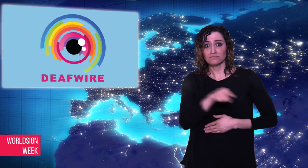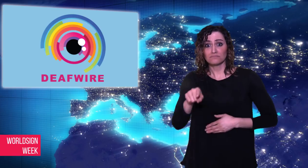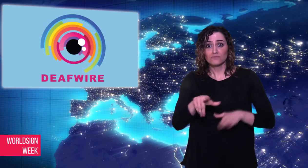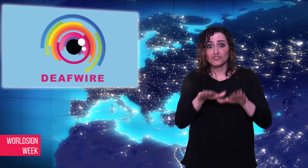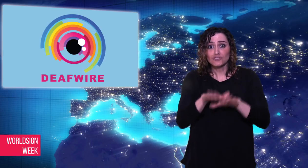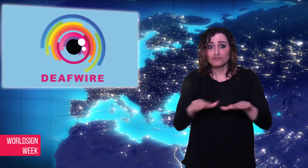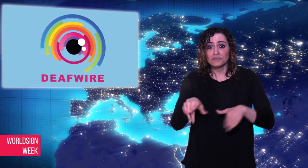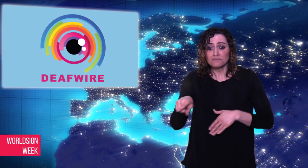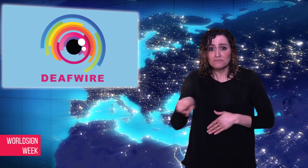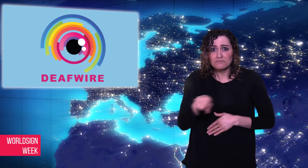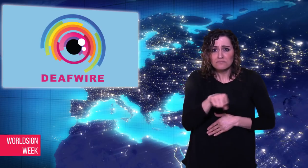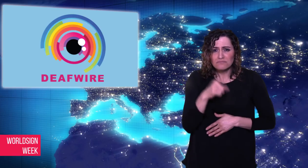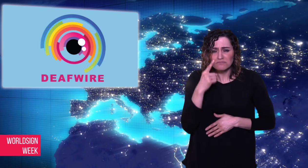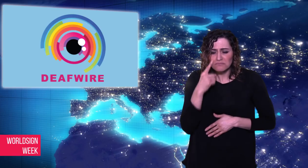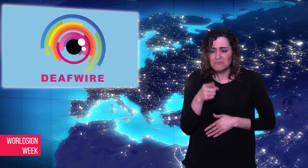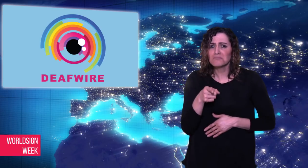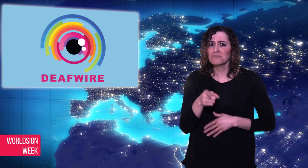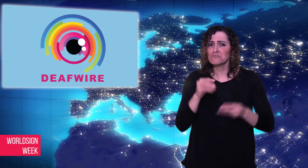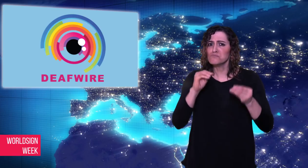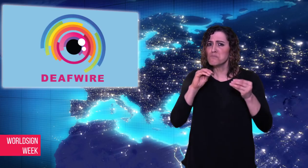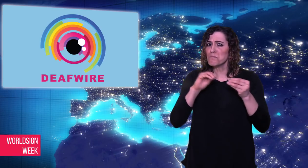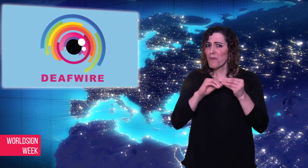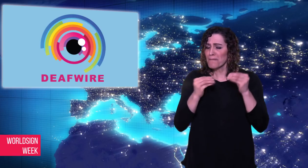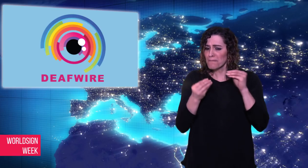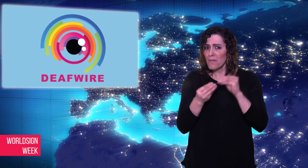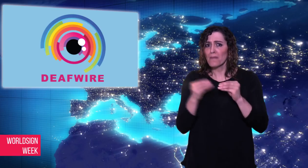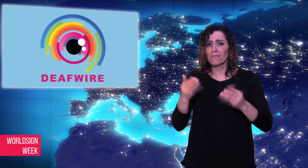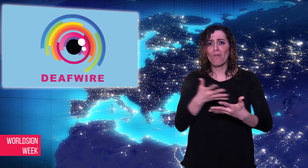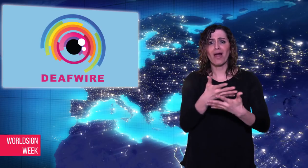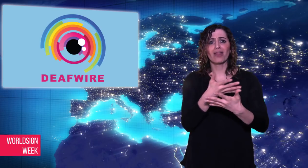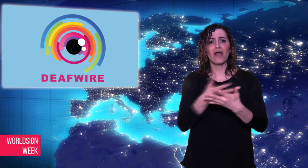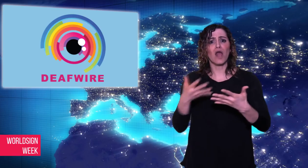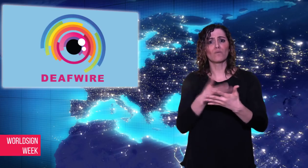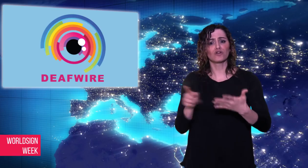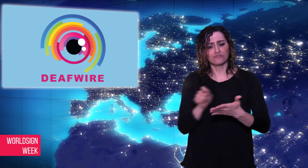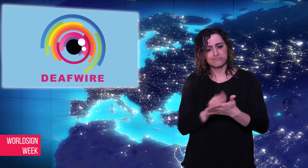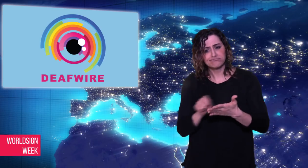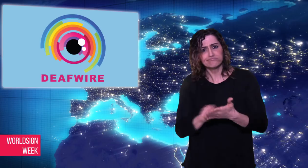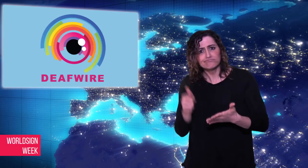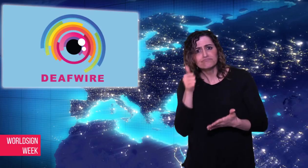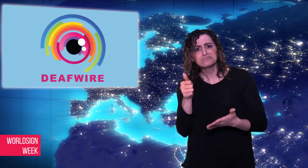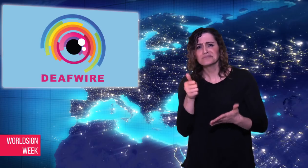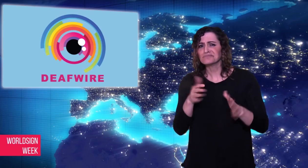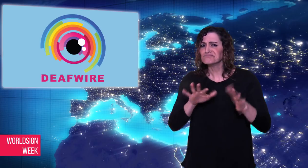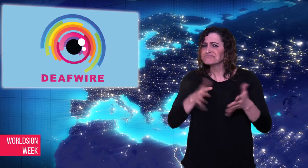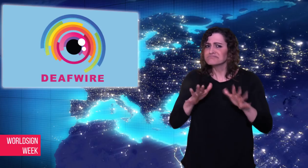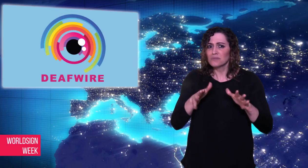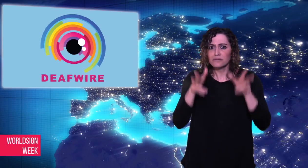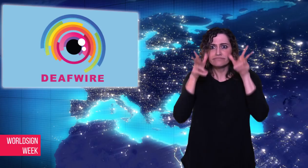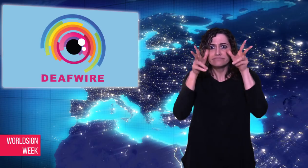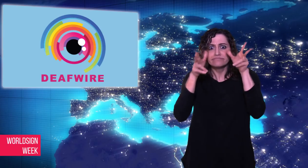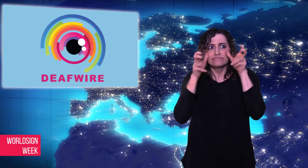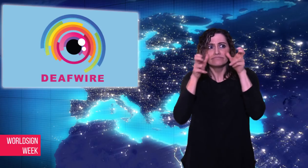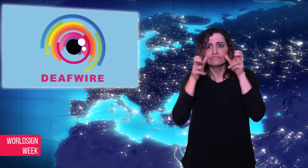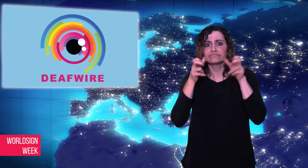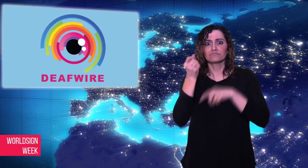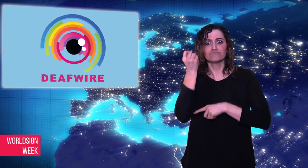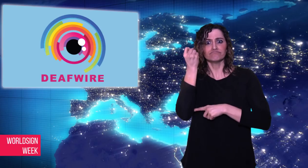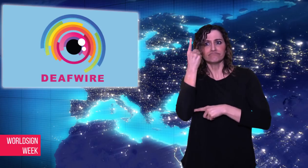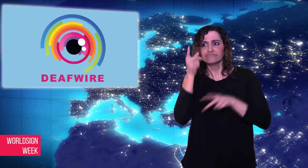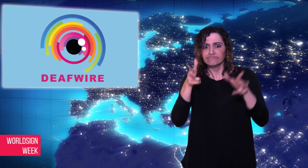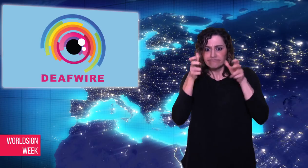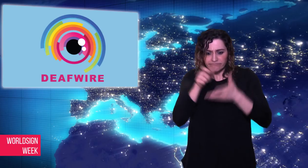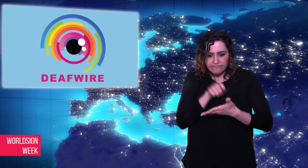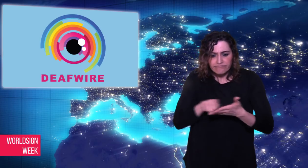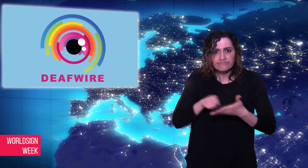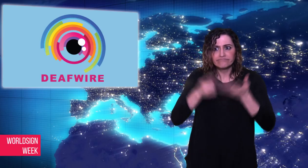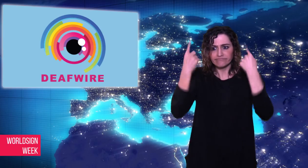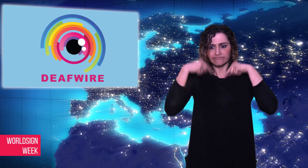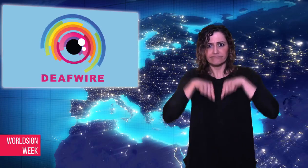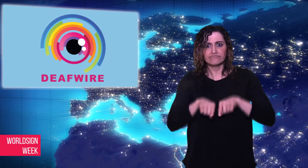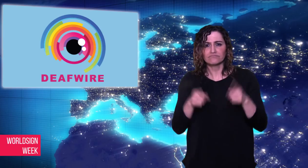attention. However these children also